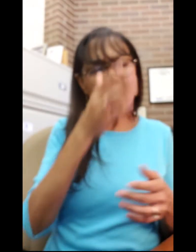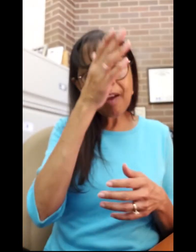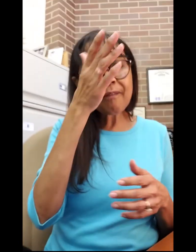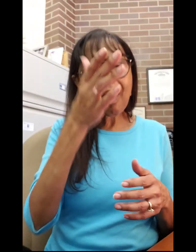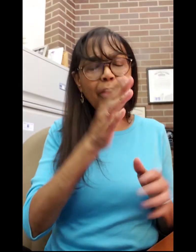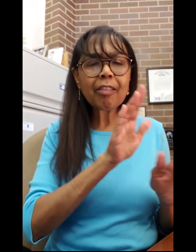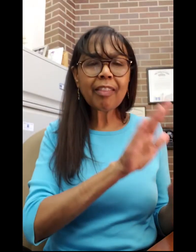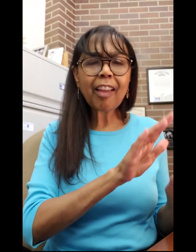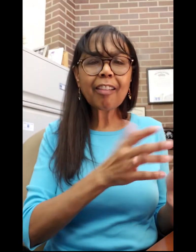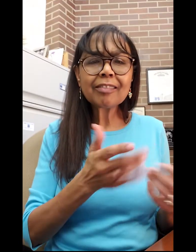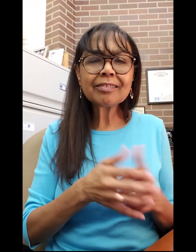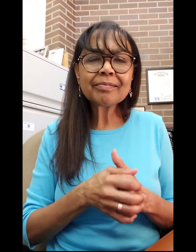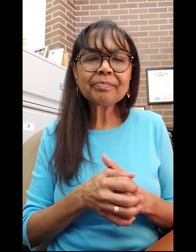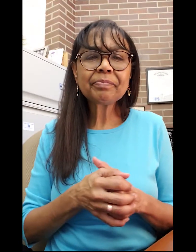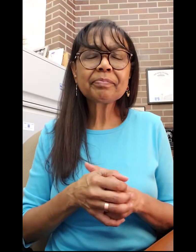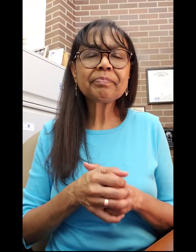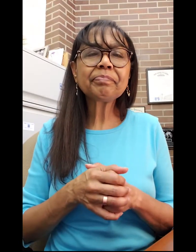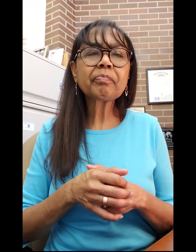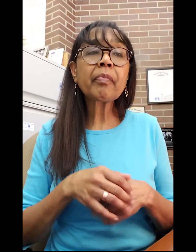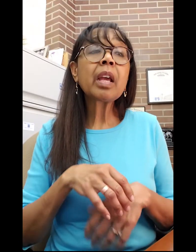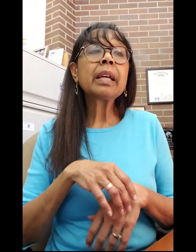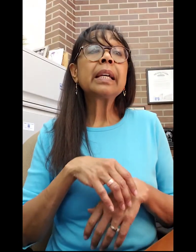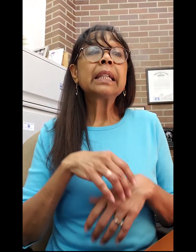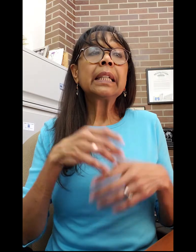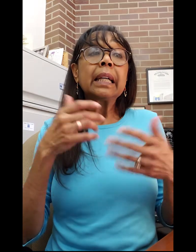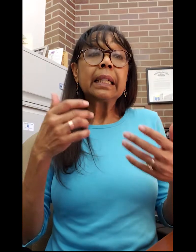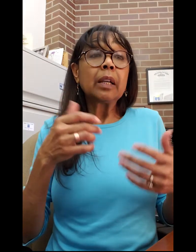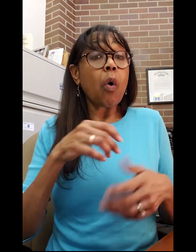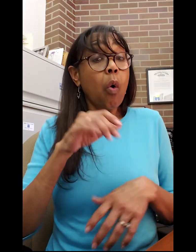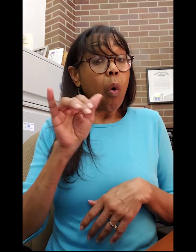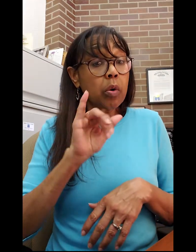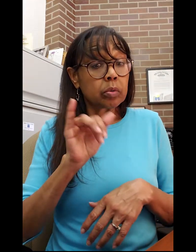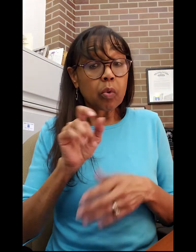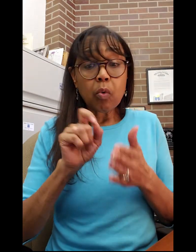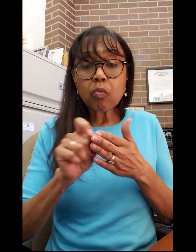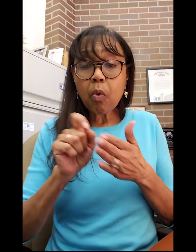grandfather.